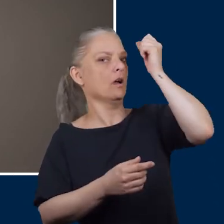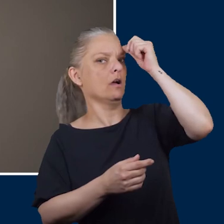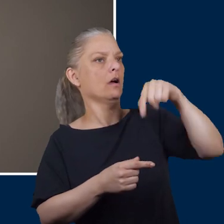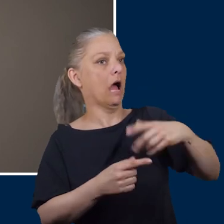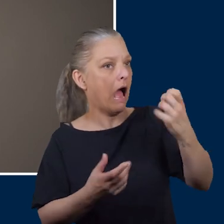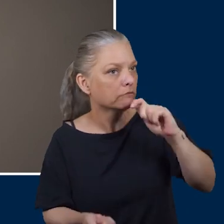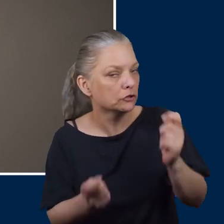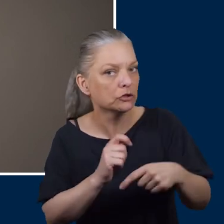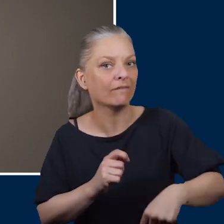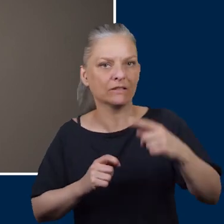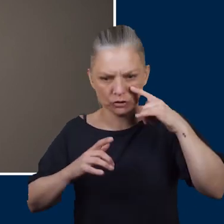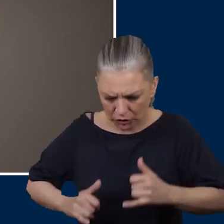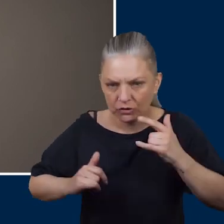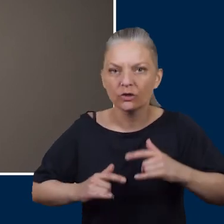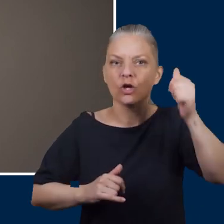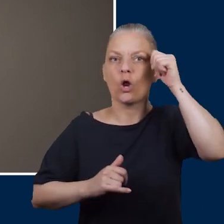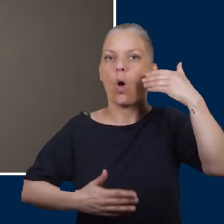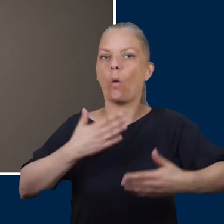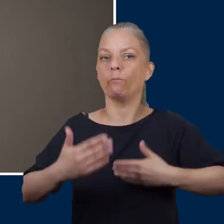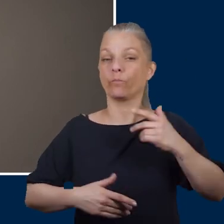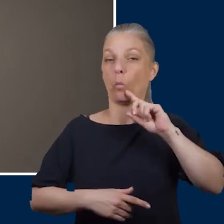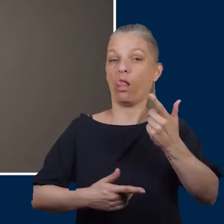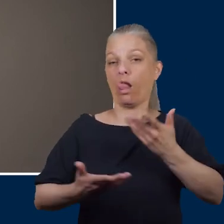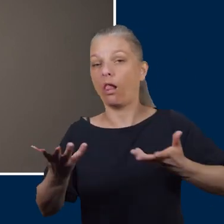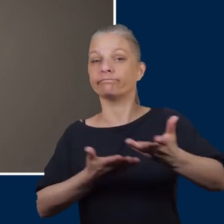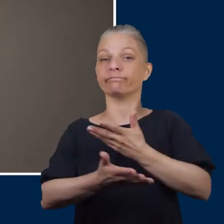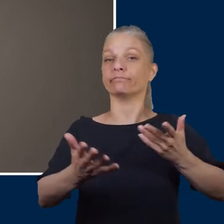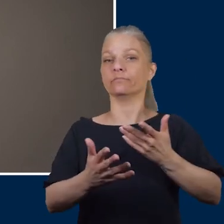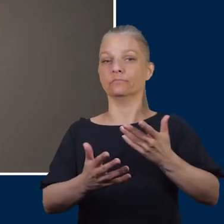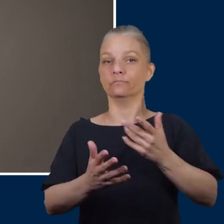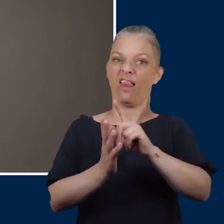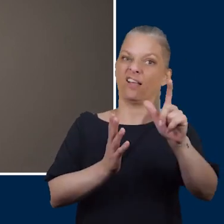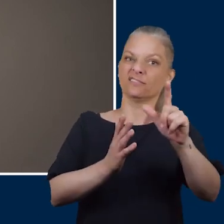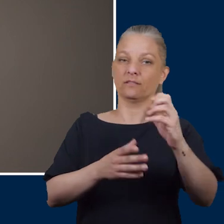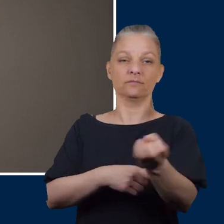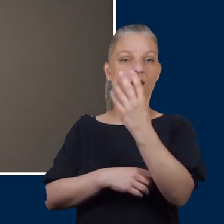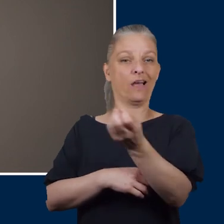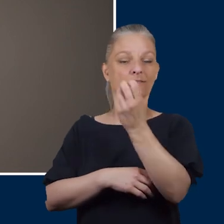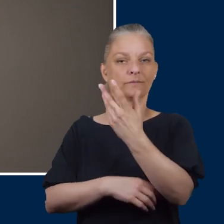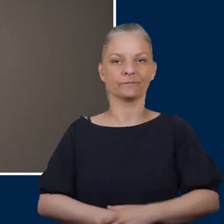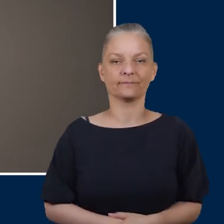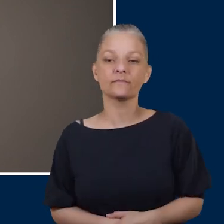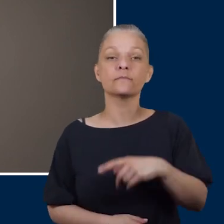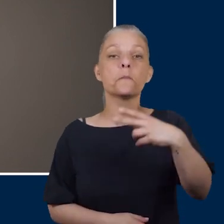of any changes to your feet. We will discuss this in the following slides. Smoking can affect the